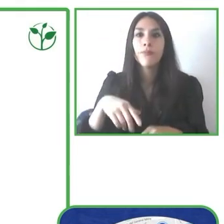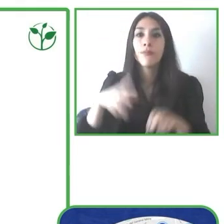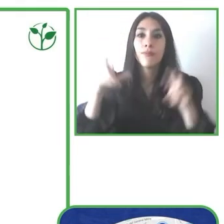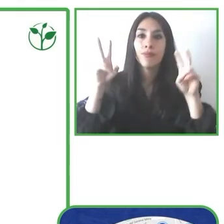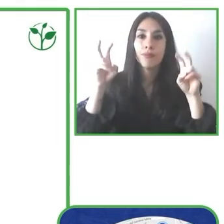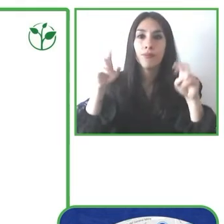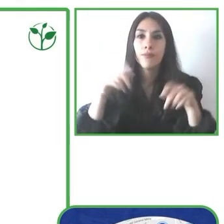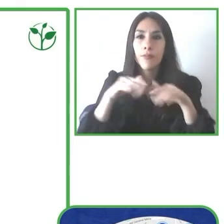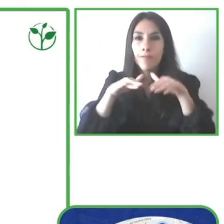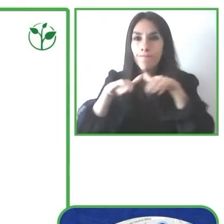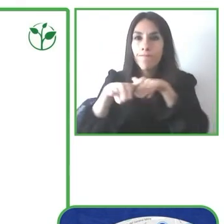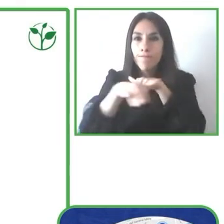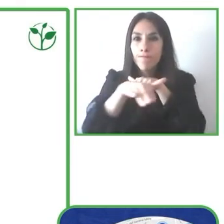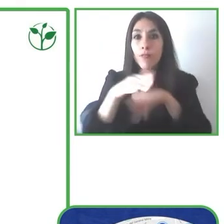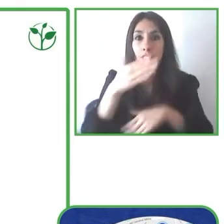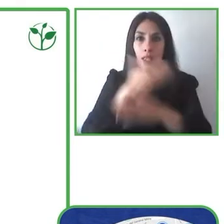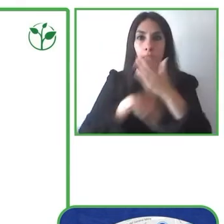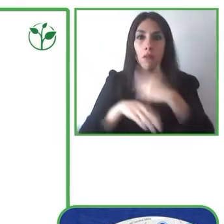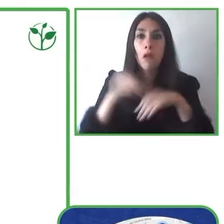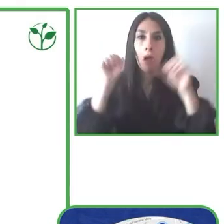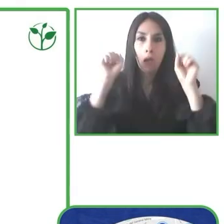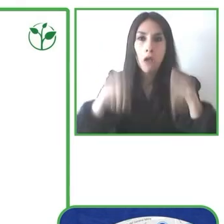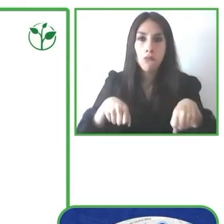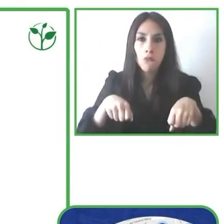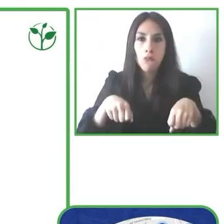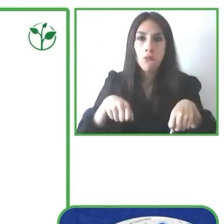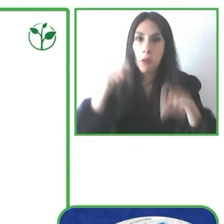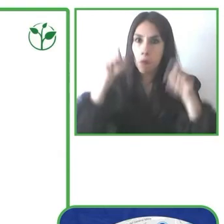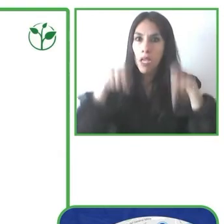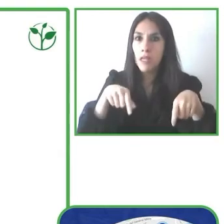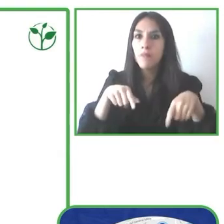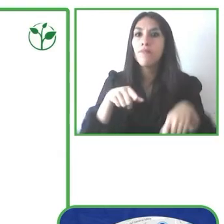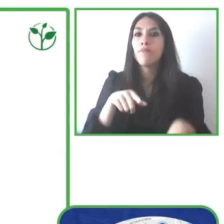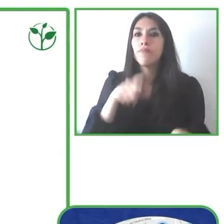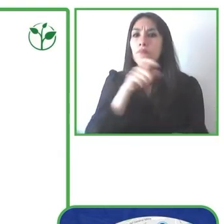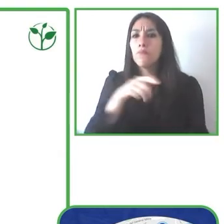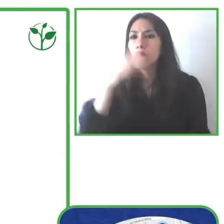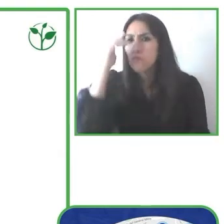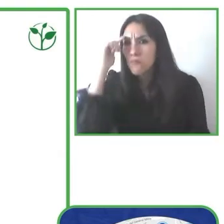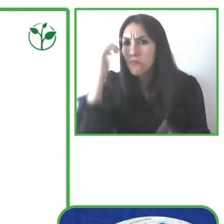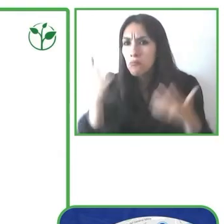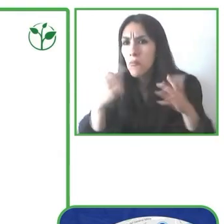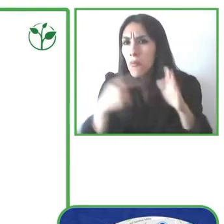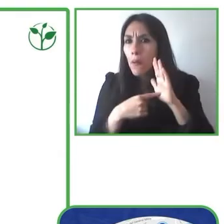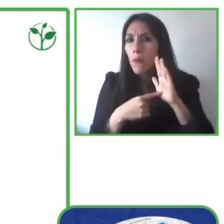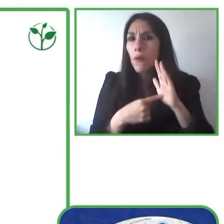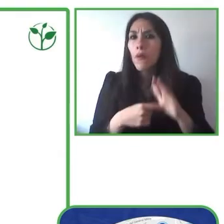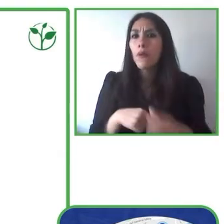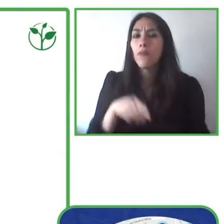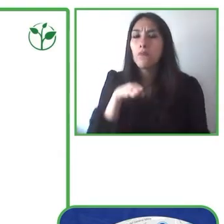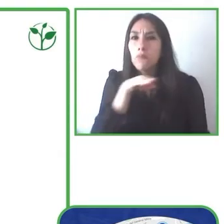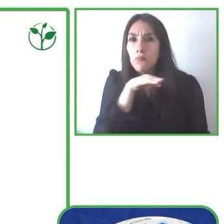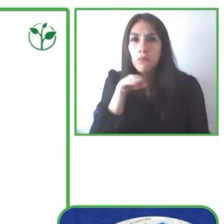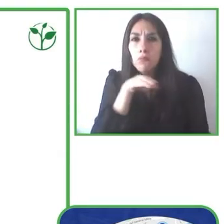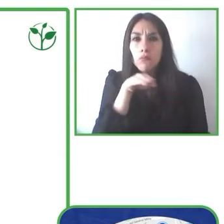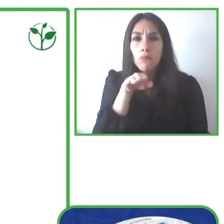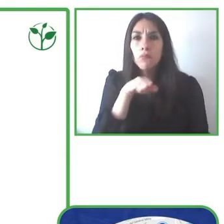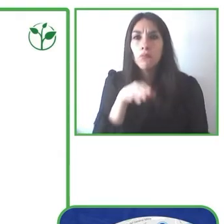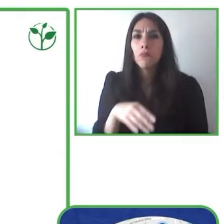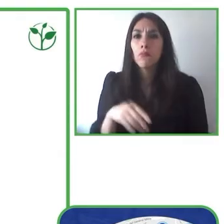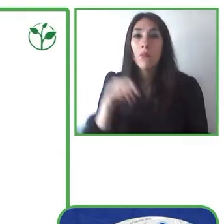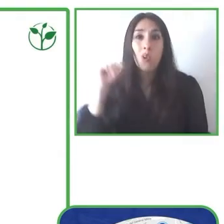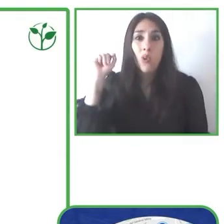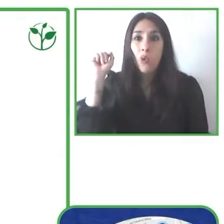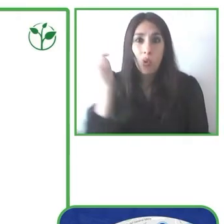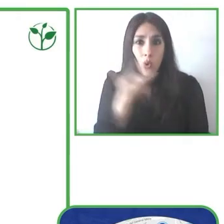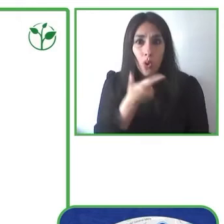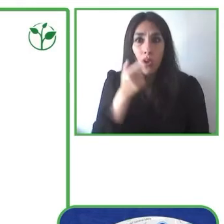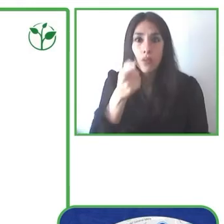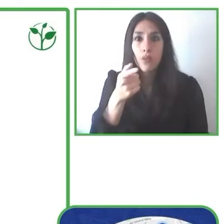mobility. And so we wanted to figure out how we could manage all this information